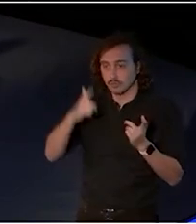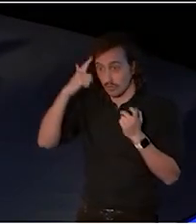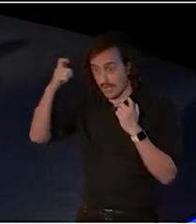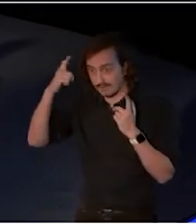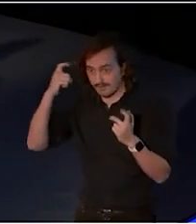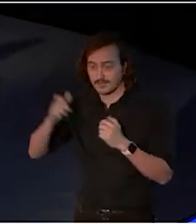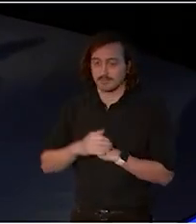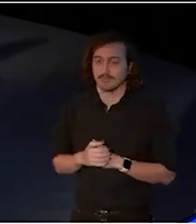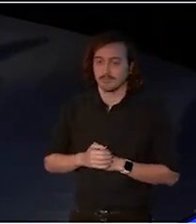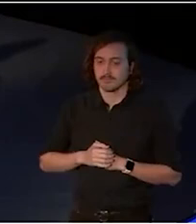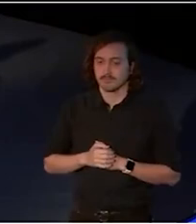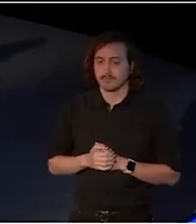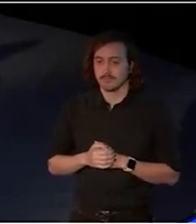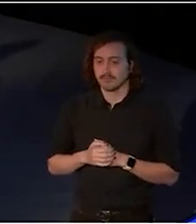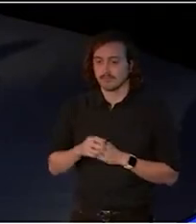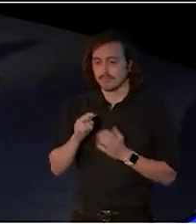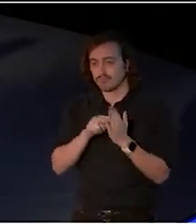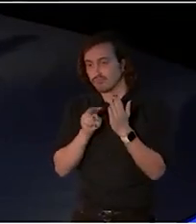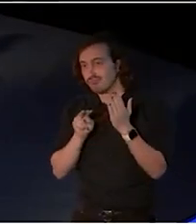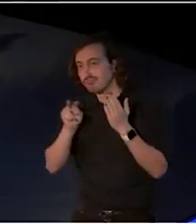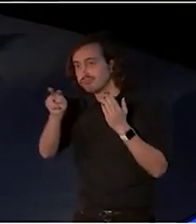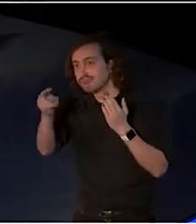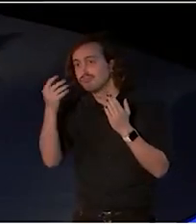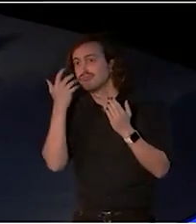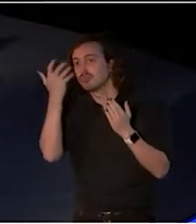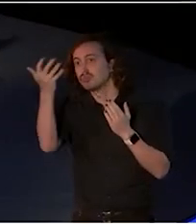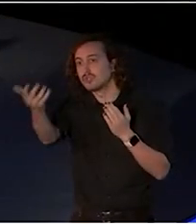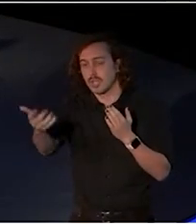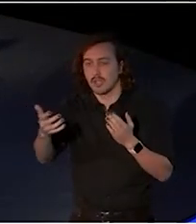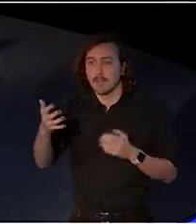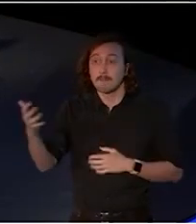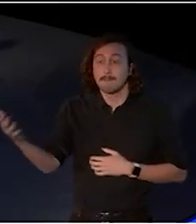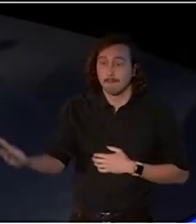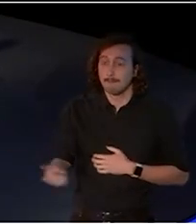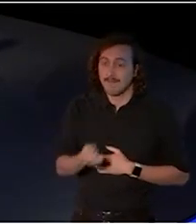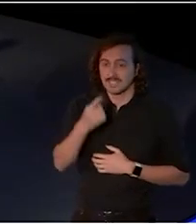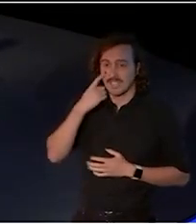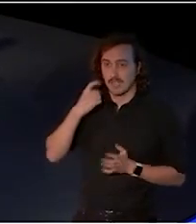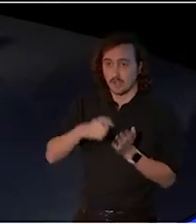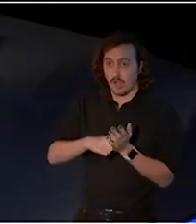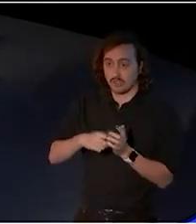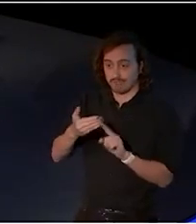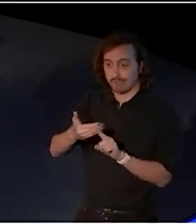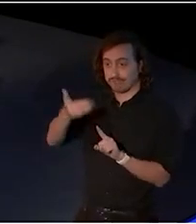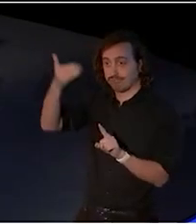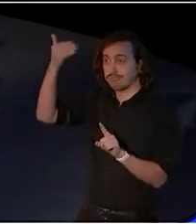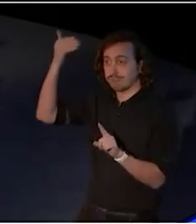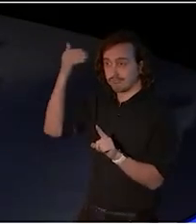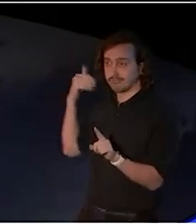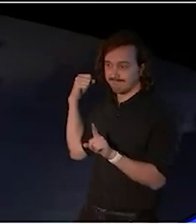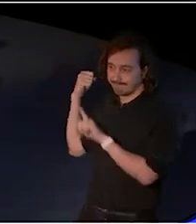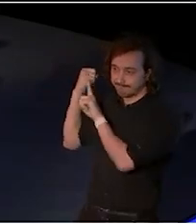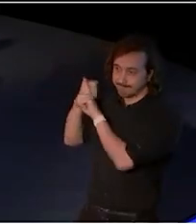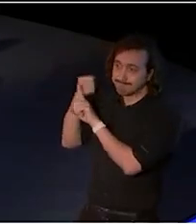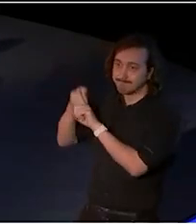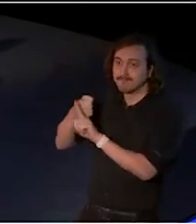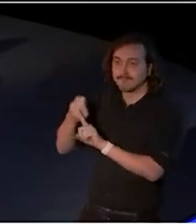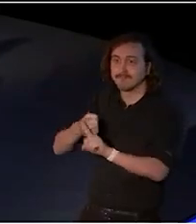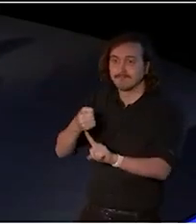As we look to the future, we must always acknowledge the legacy of those who have gone before and respectfully